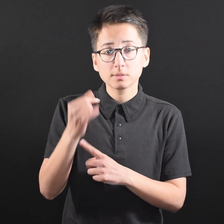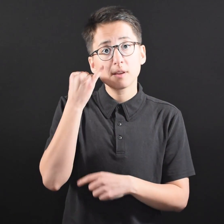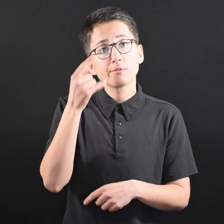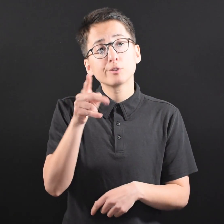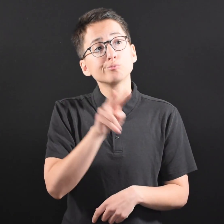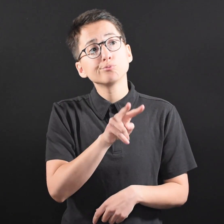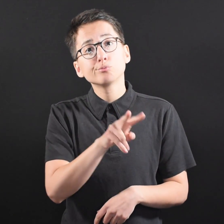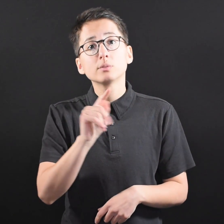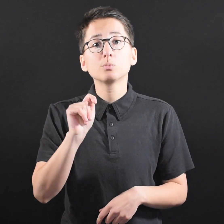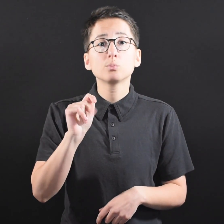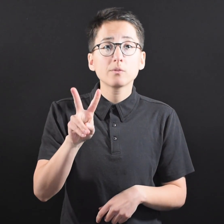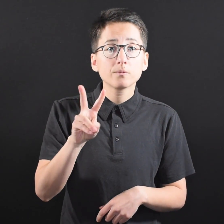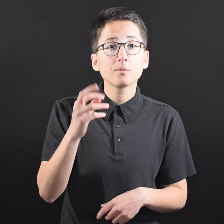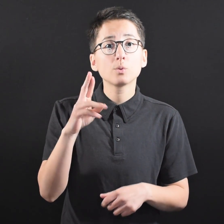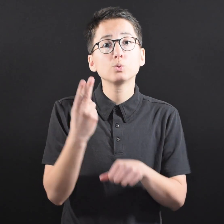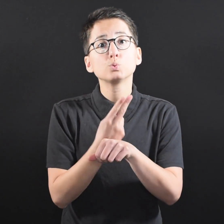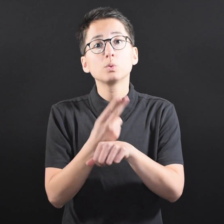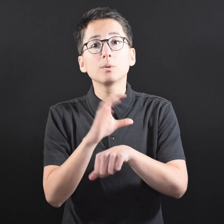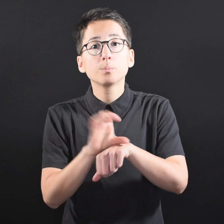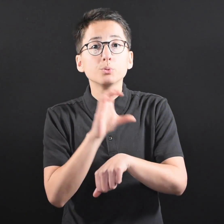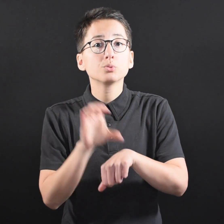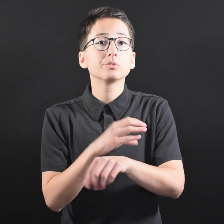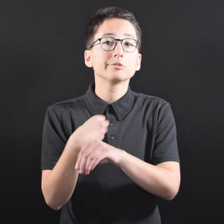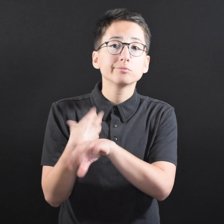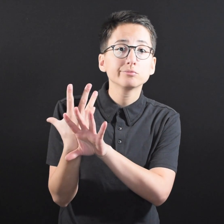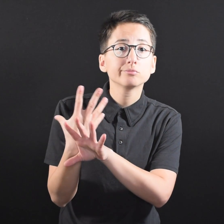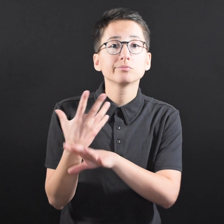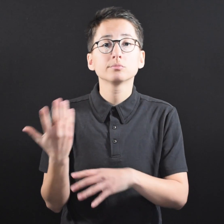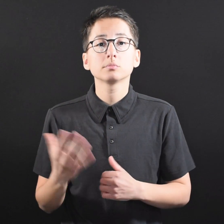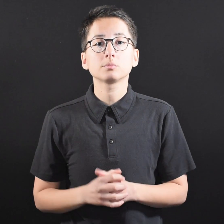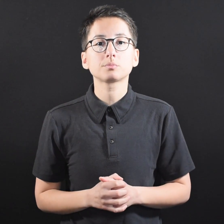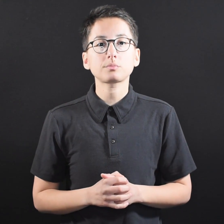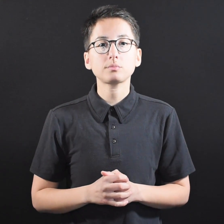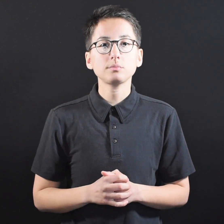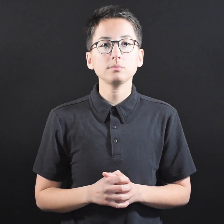minutes or so, especially when you are watching TV or using a computer.